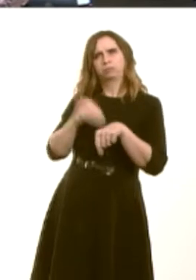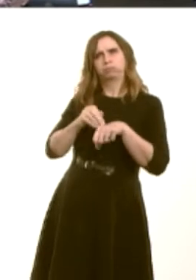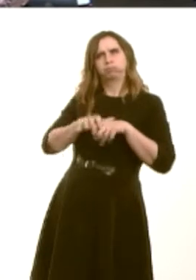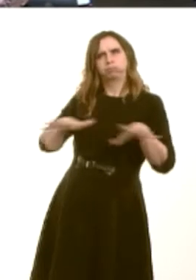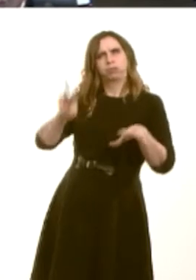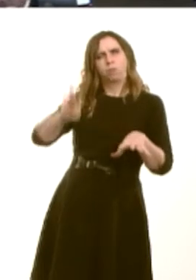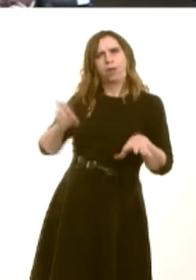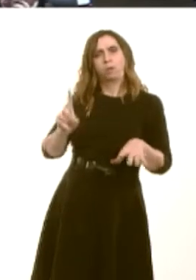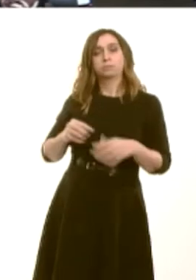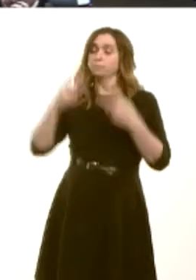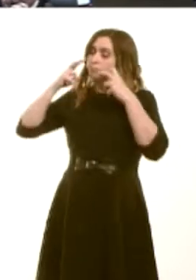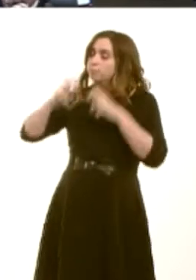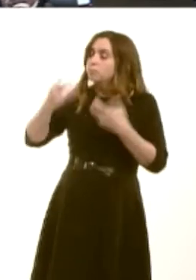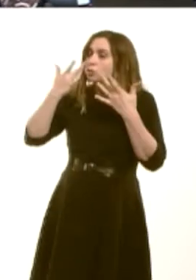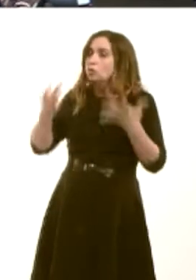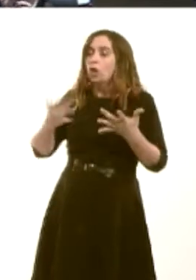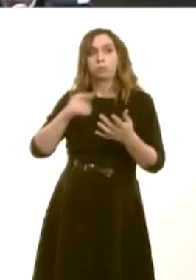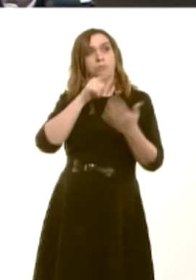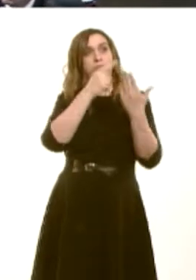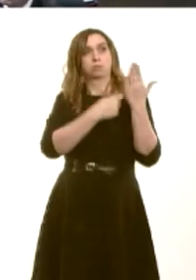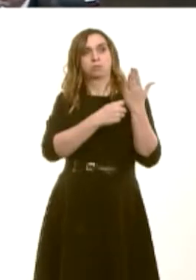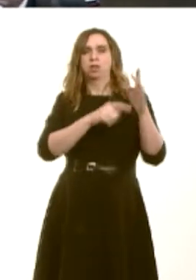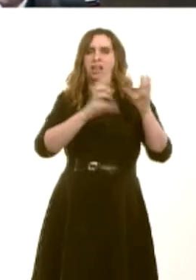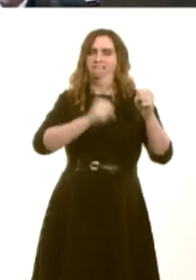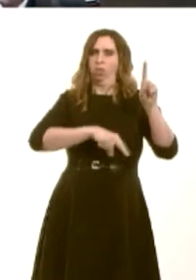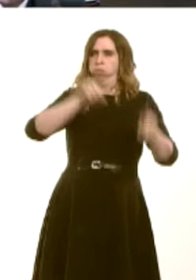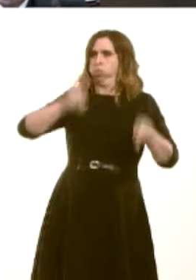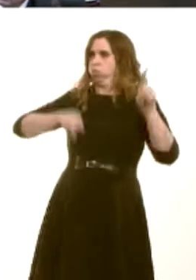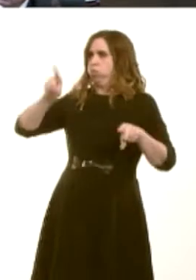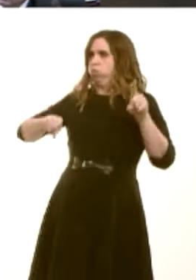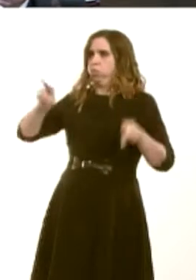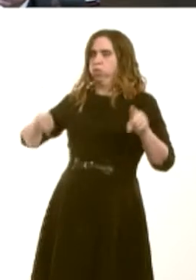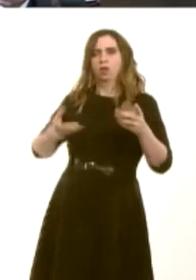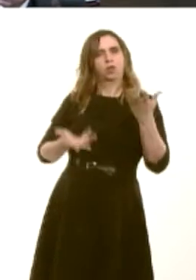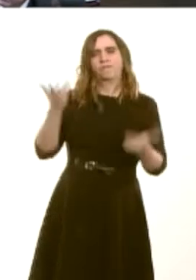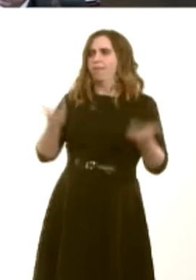the impact of the reforms is not spread equally. The bedroom tax has a disproportionate effect